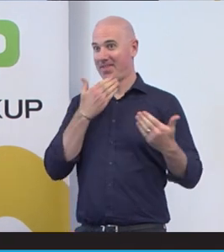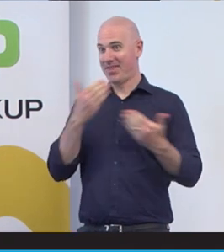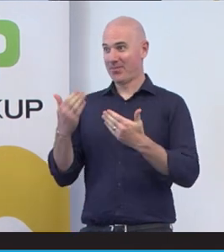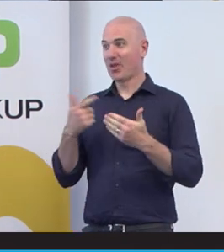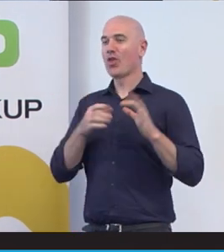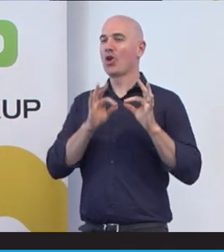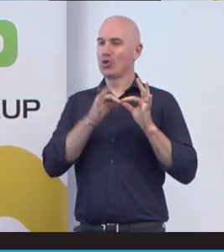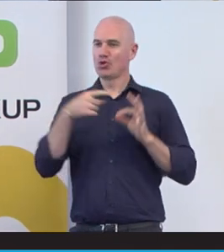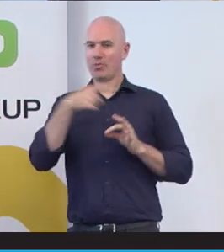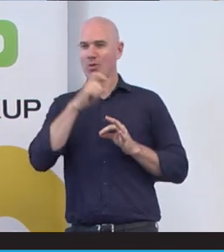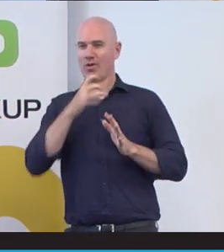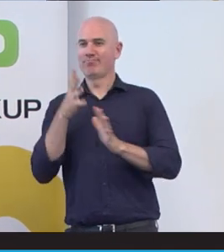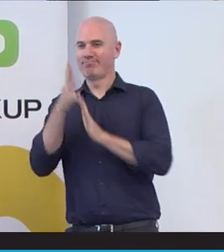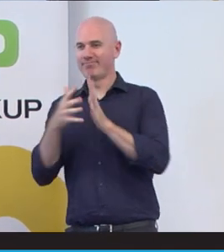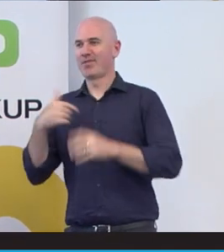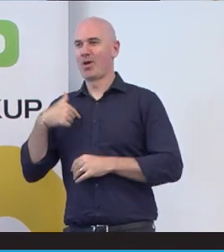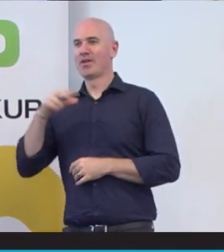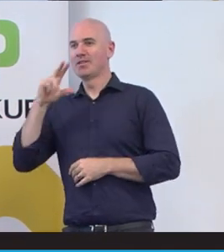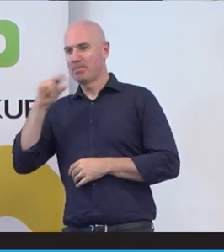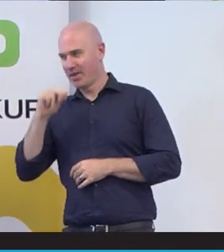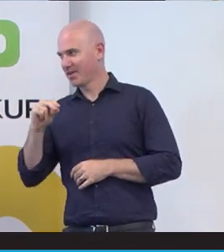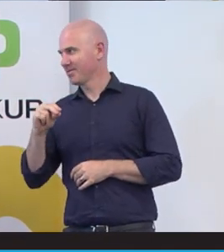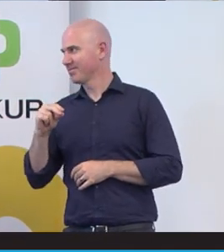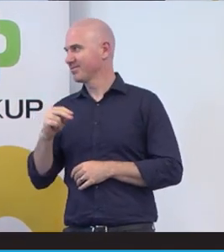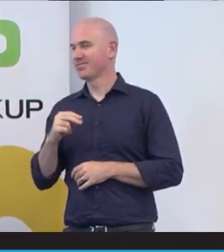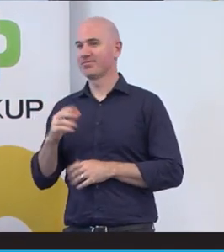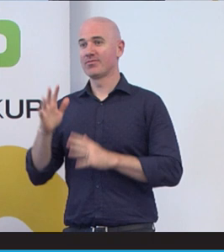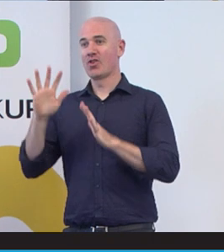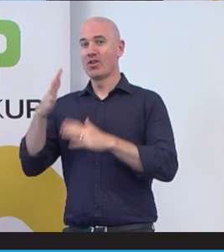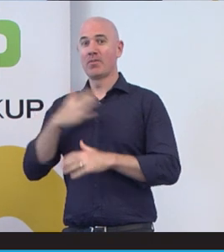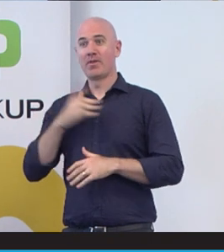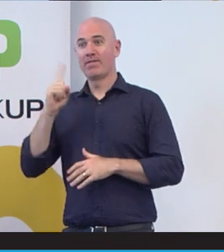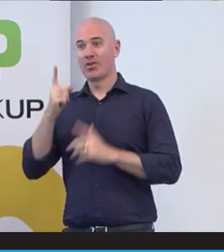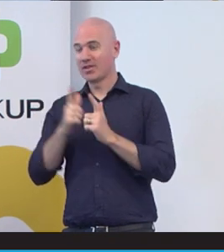going to start interpreting so I’ll speak but Auslan’s my first language I’m very proud to